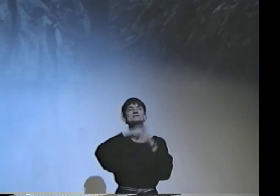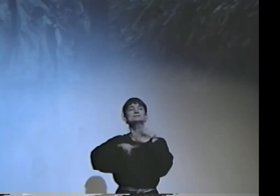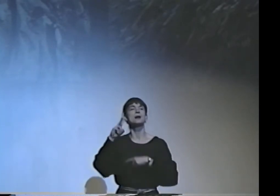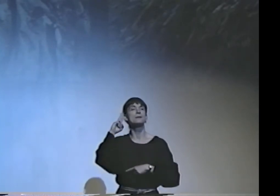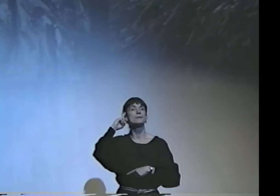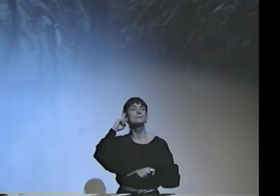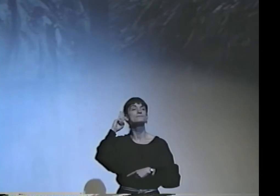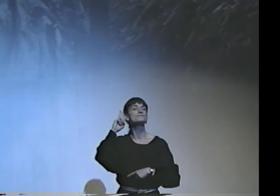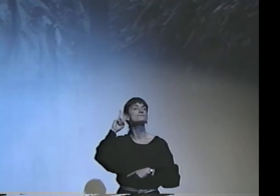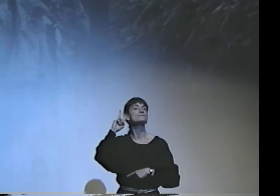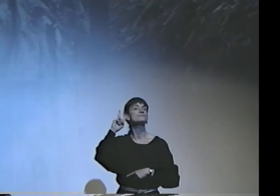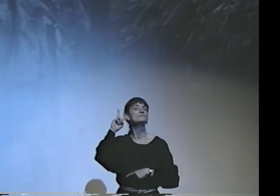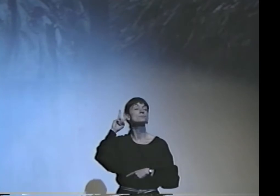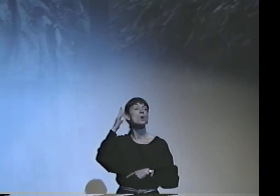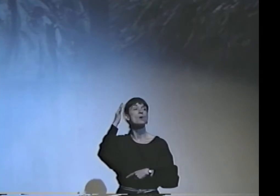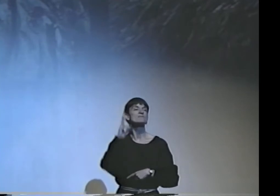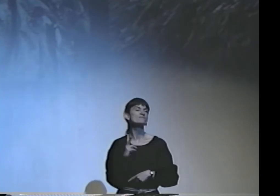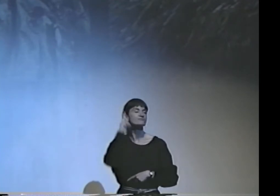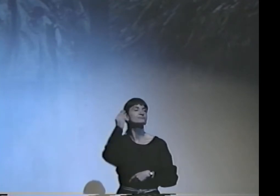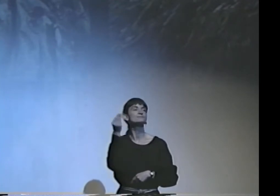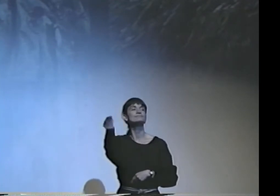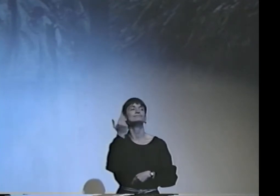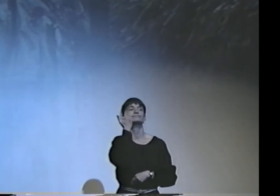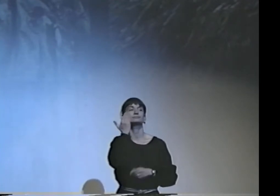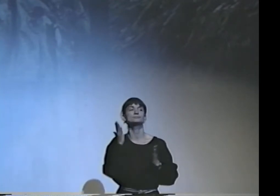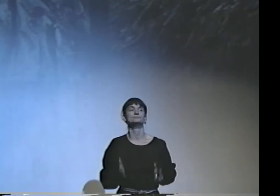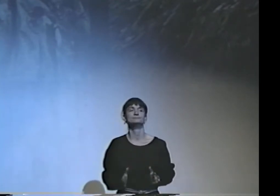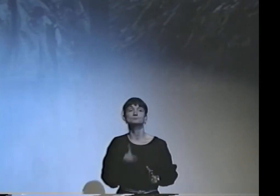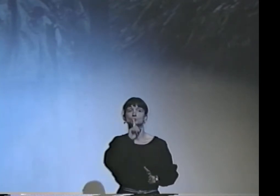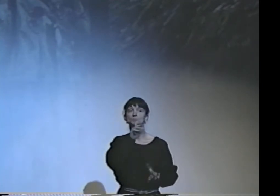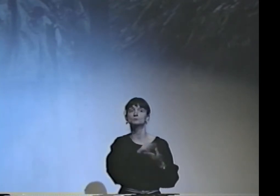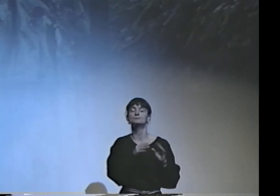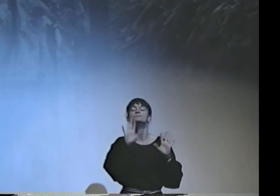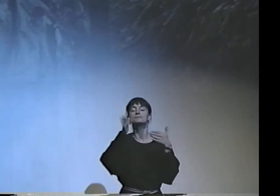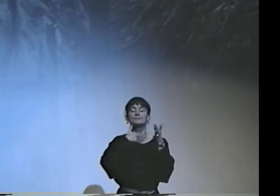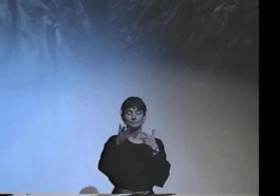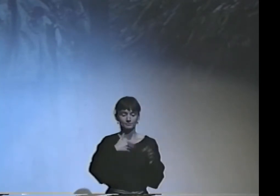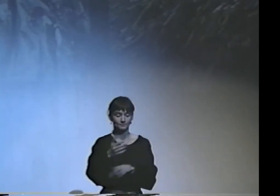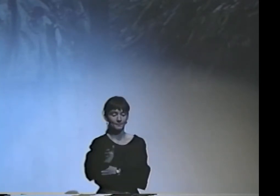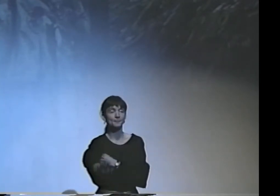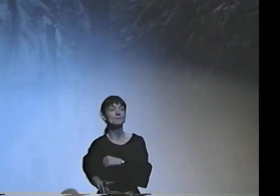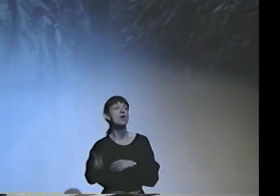VAN GOGH, WHICH WE SIGN WITH A "V" BY THE EAR 'CAUSE HE CUT OFF HIS EAR, YOU KNOW,